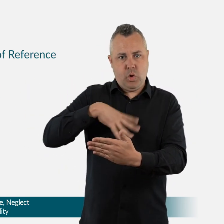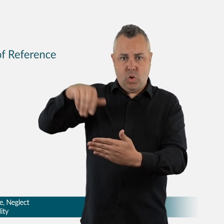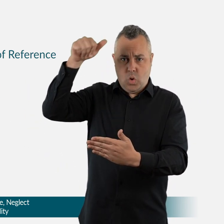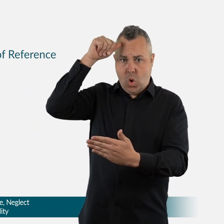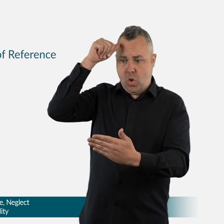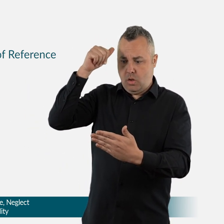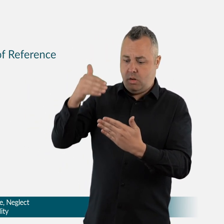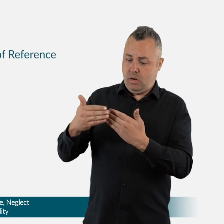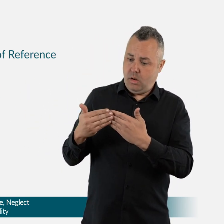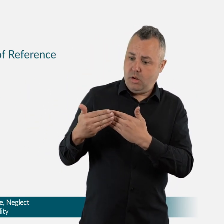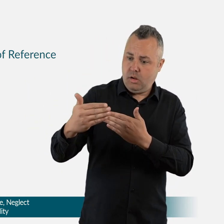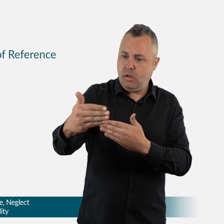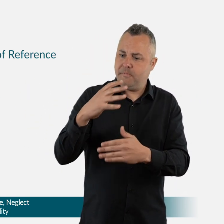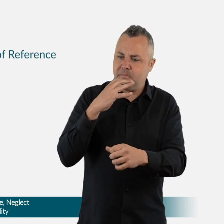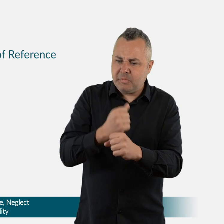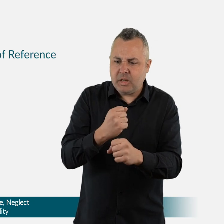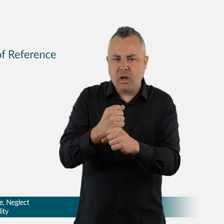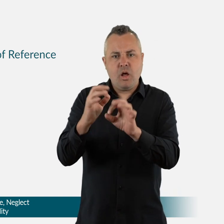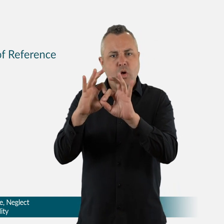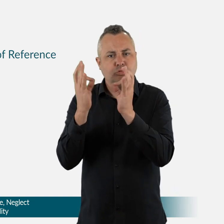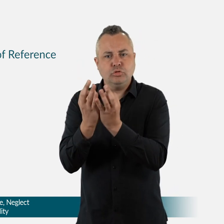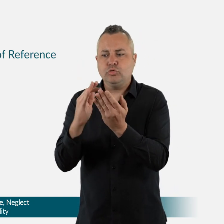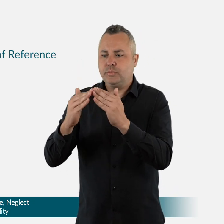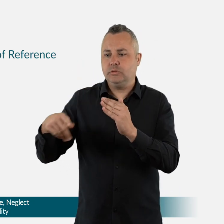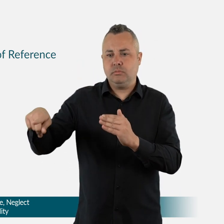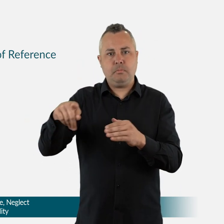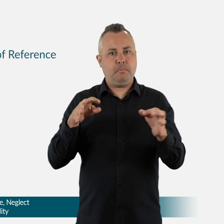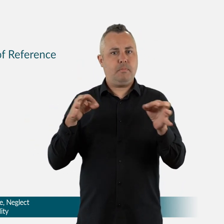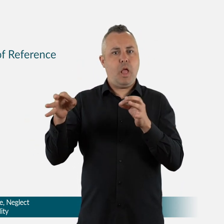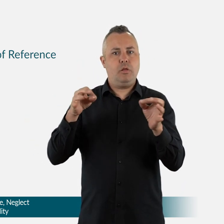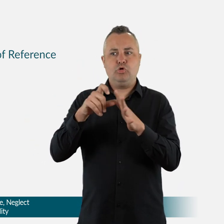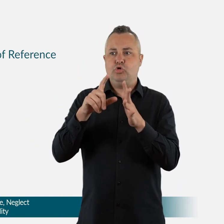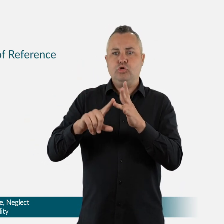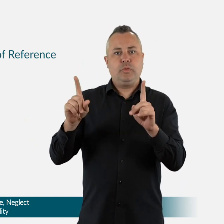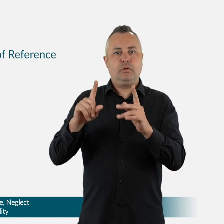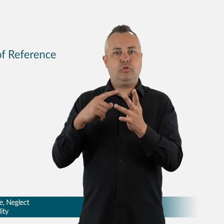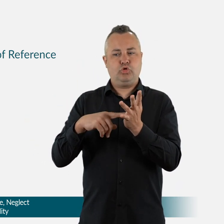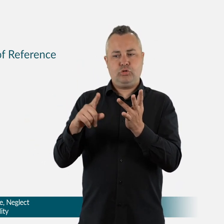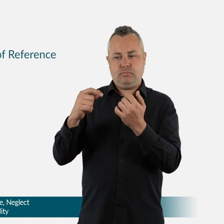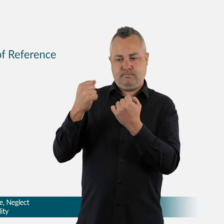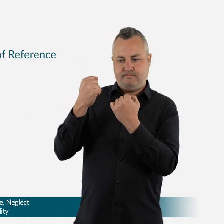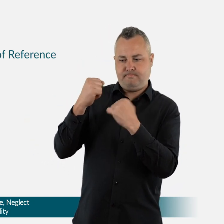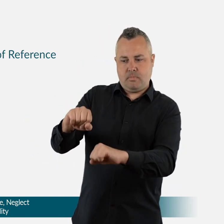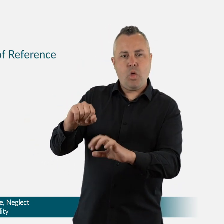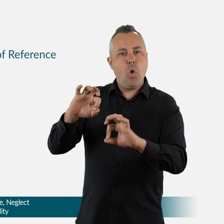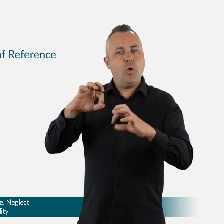• Dr Rhonda Louise Galbally AC